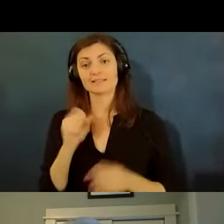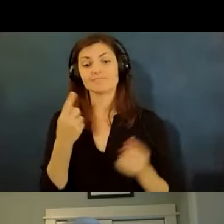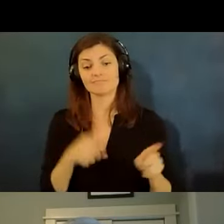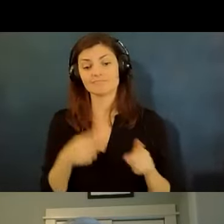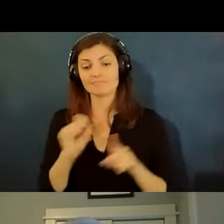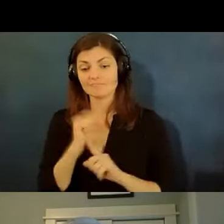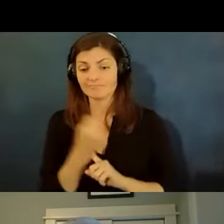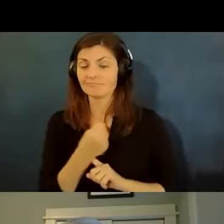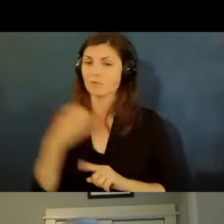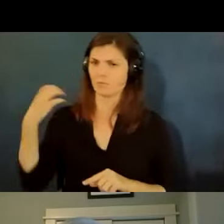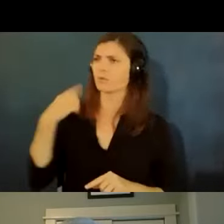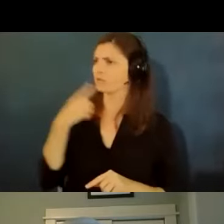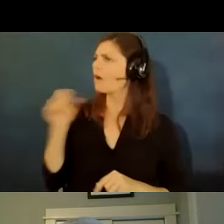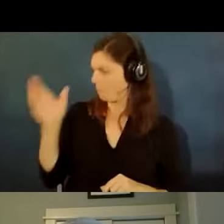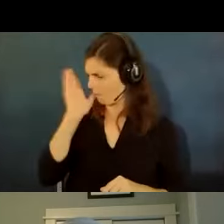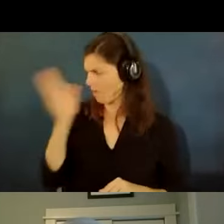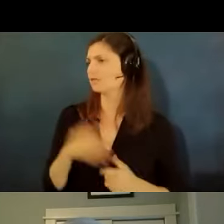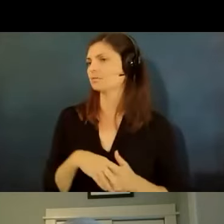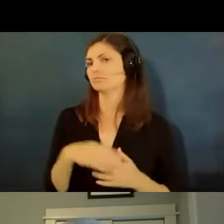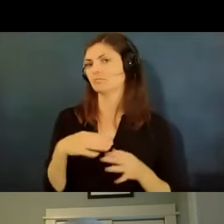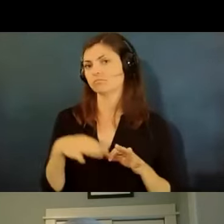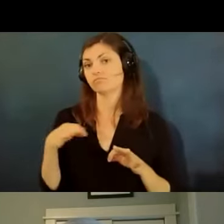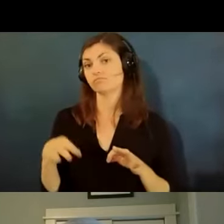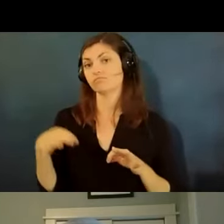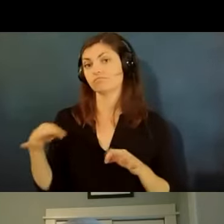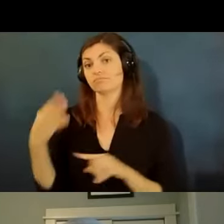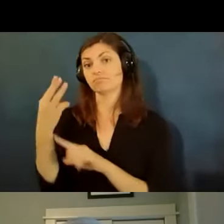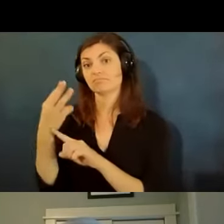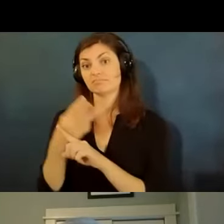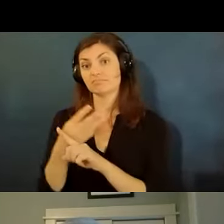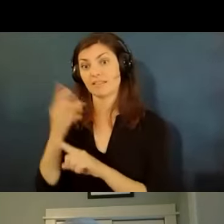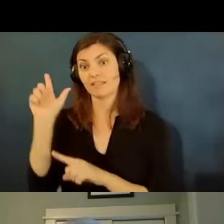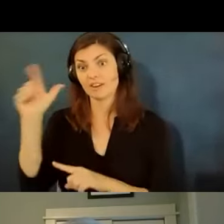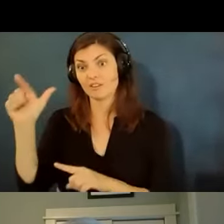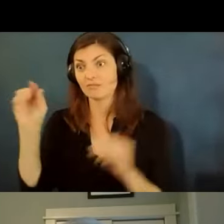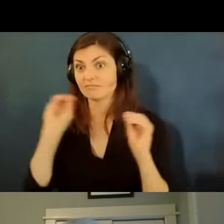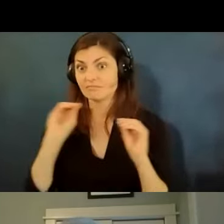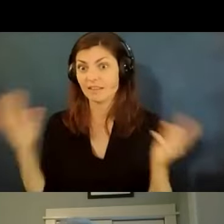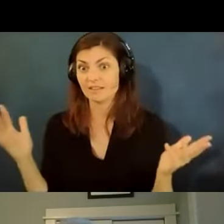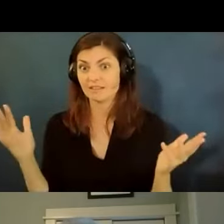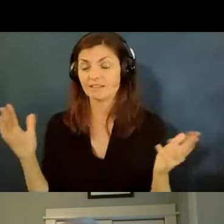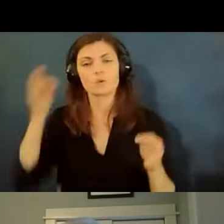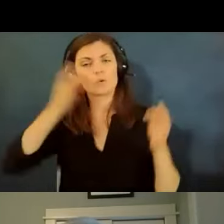get right on that and six months later nothing's happened and the courts don't like that the courts